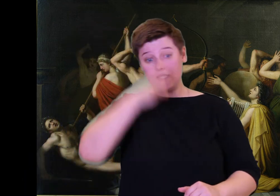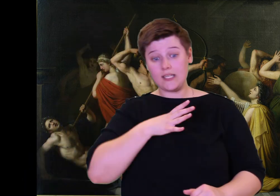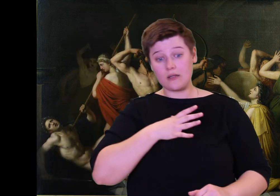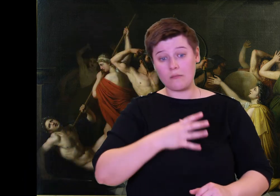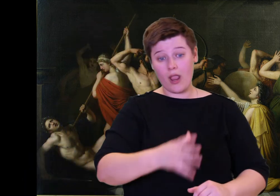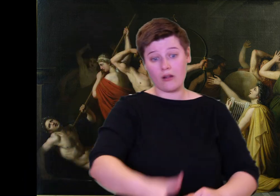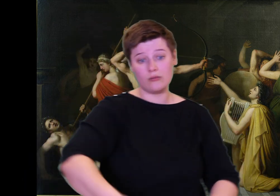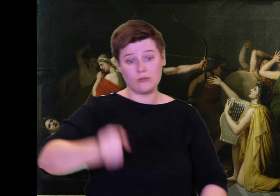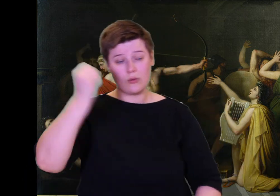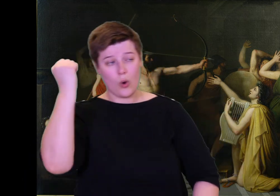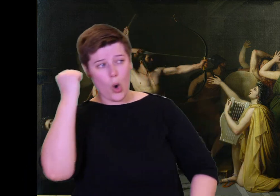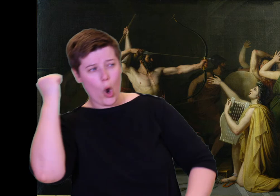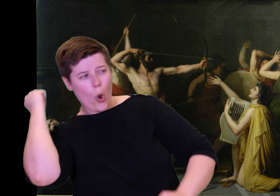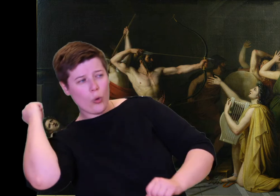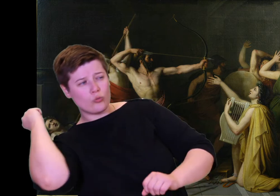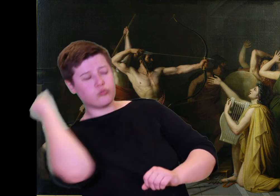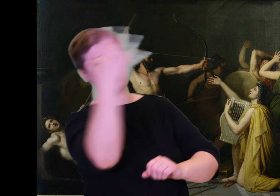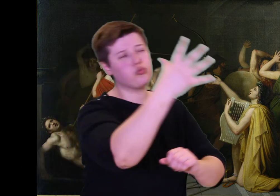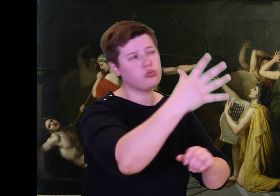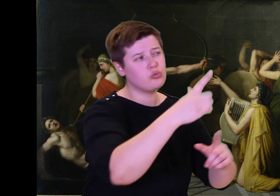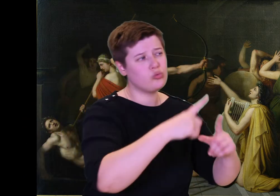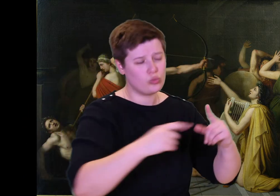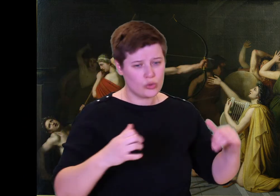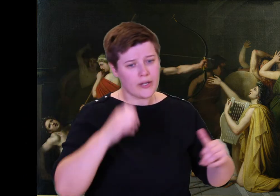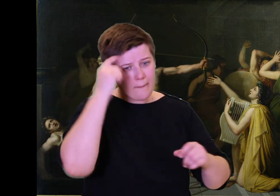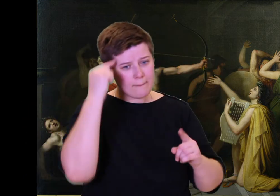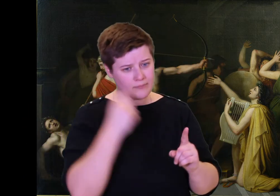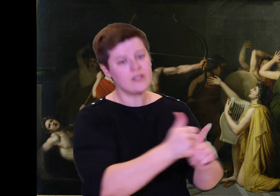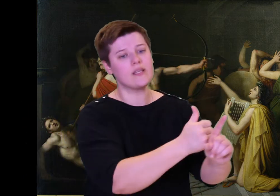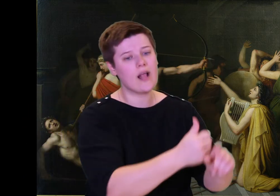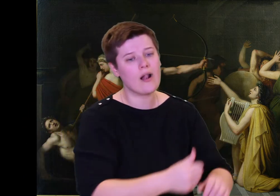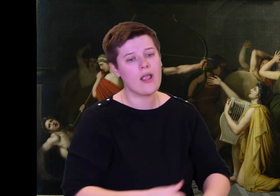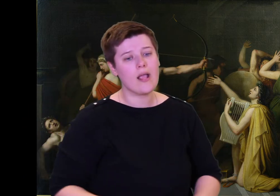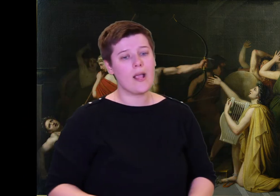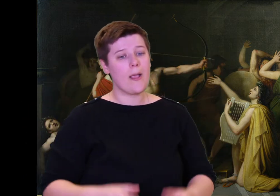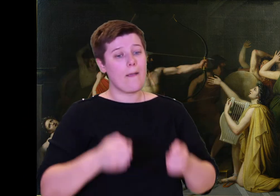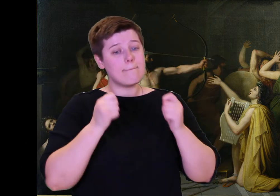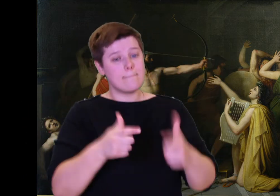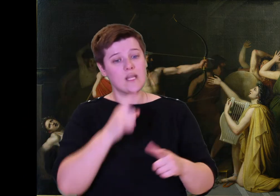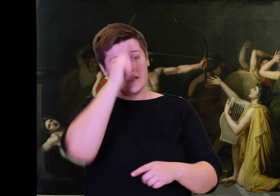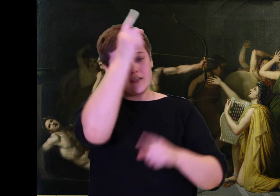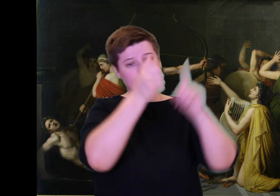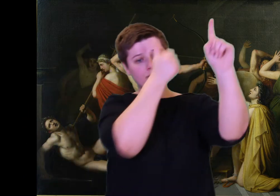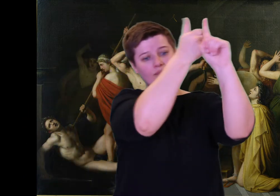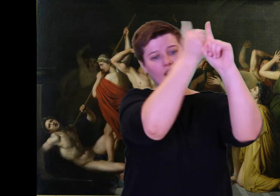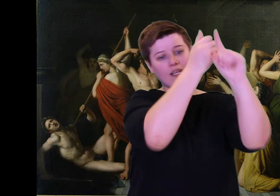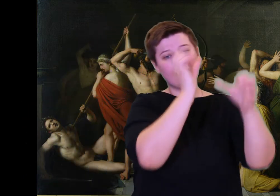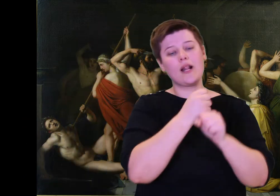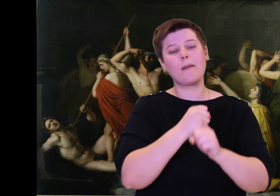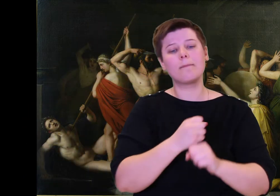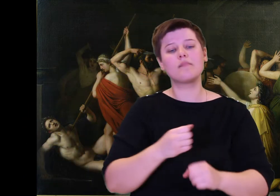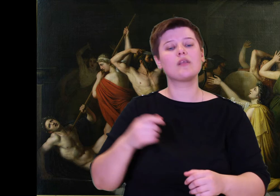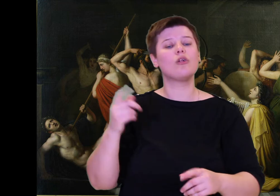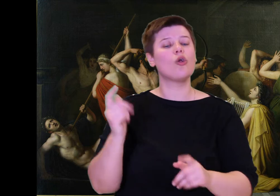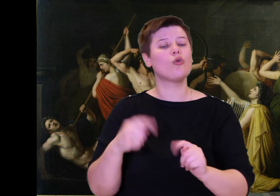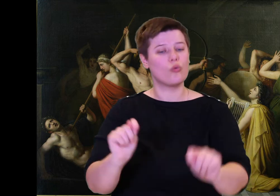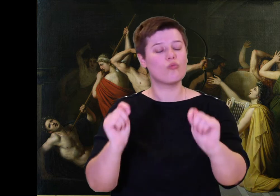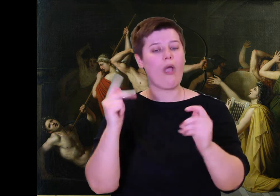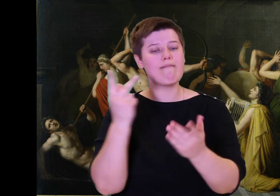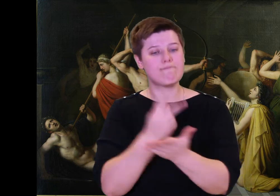Then, at last, the king ran out of arrows. He set down his bow. He slung the